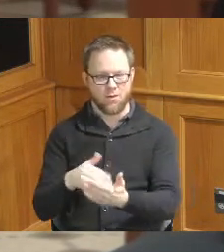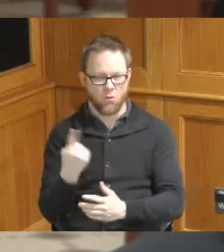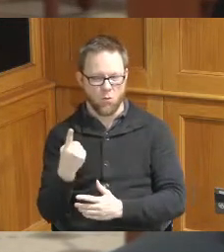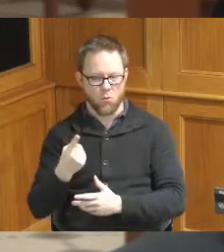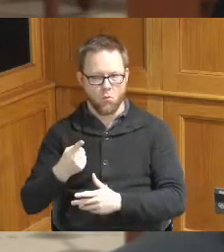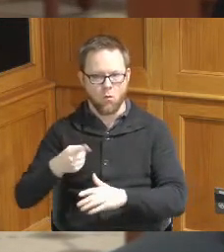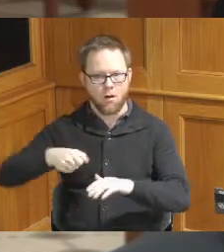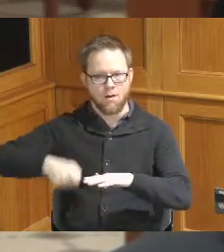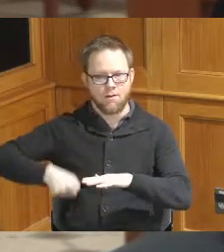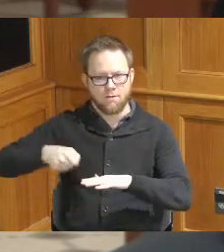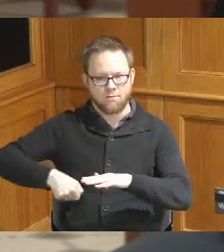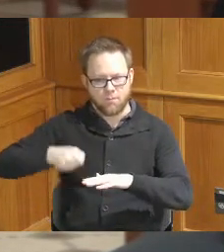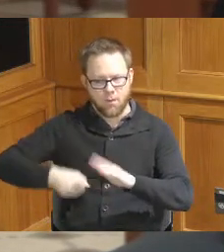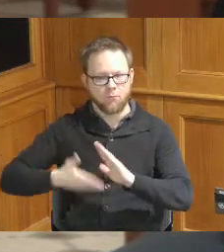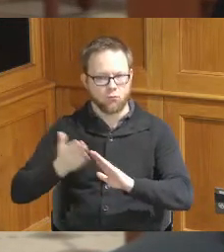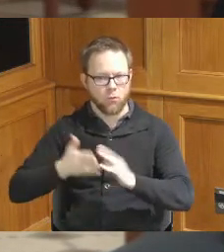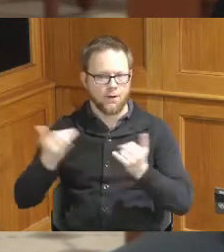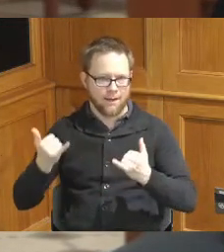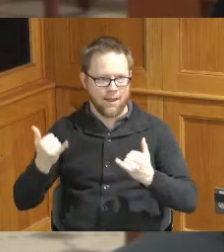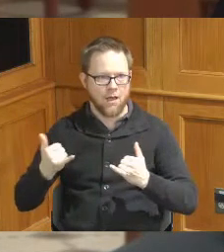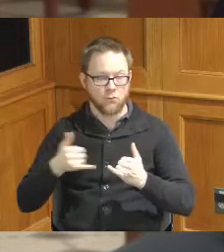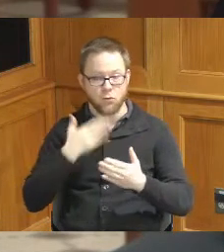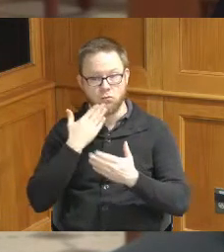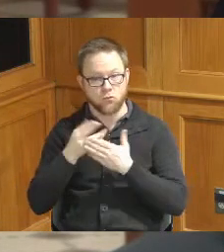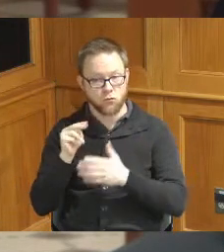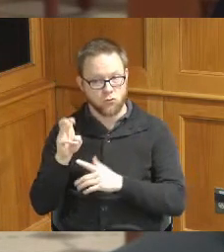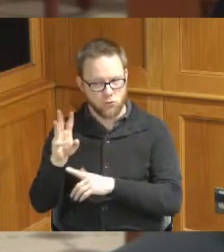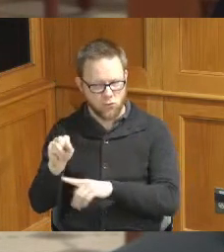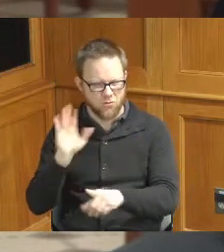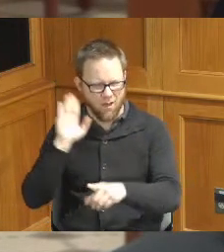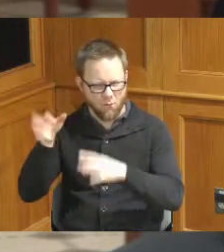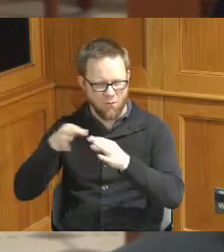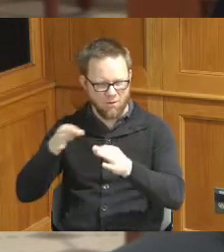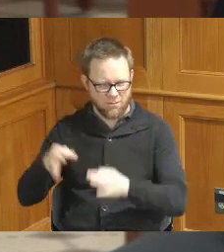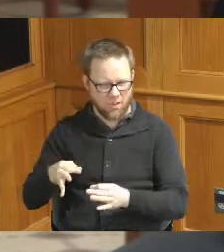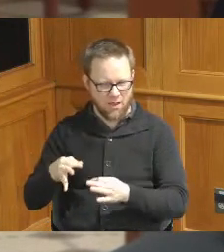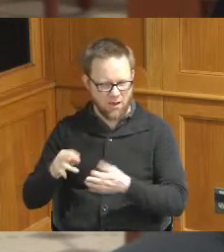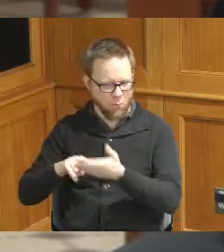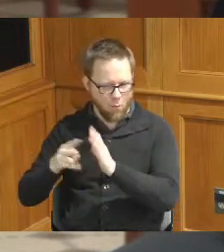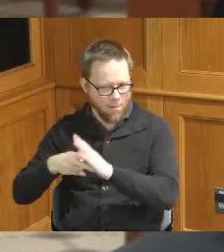running so that's the good news and I'll explain what that means by the end we're not entirely out